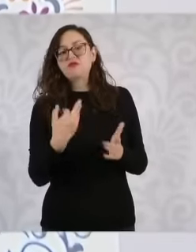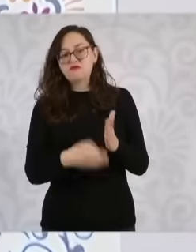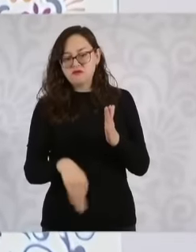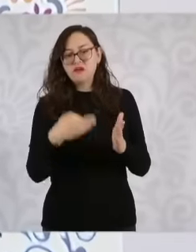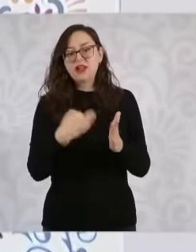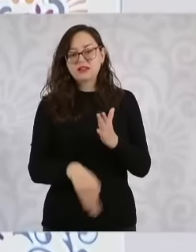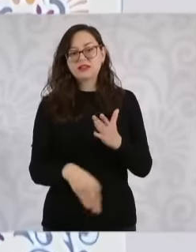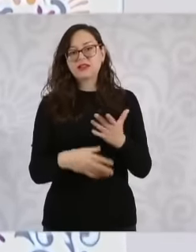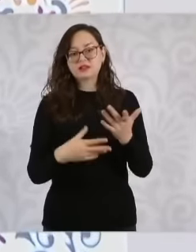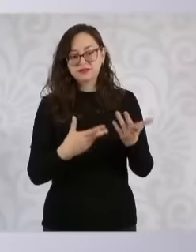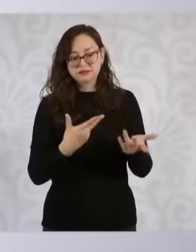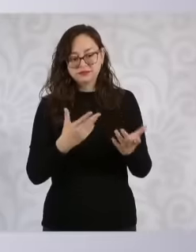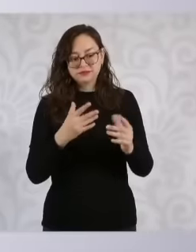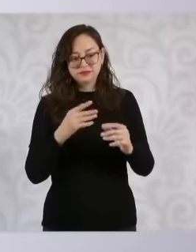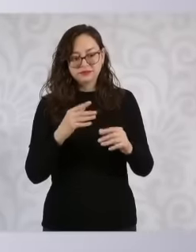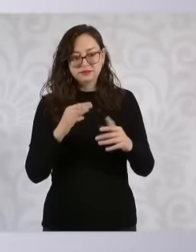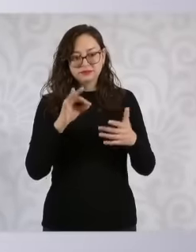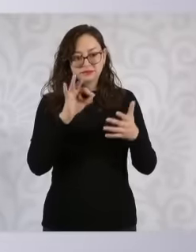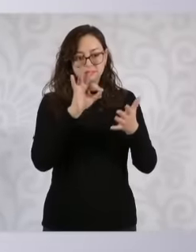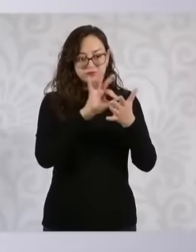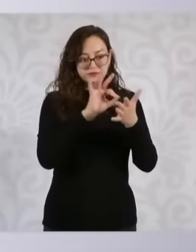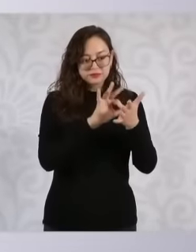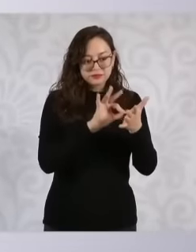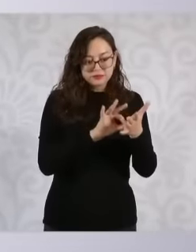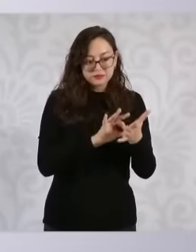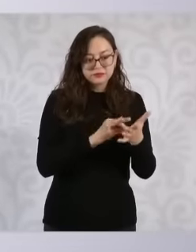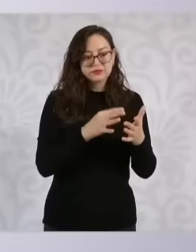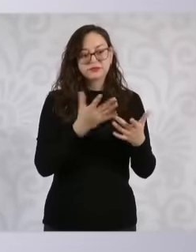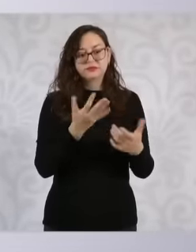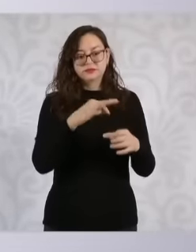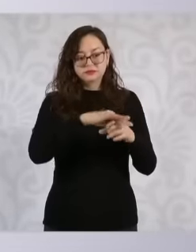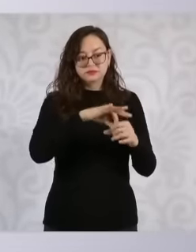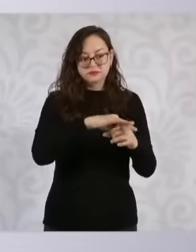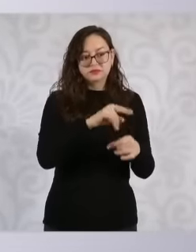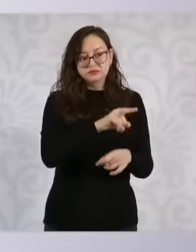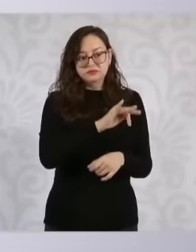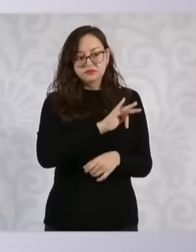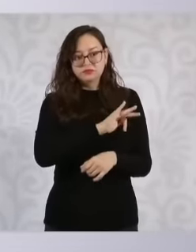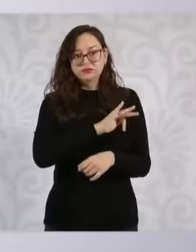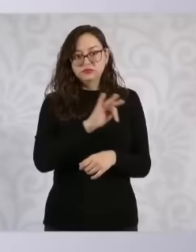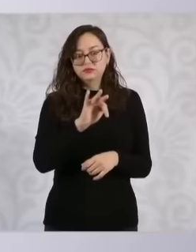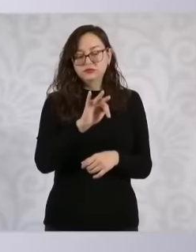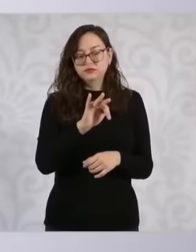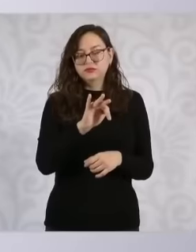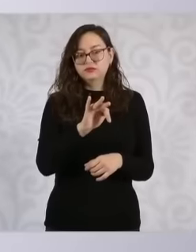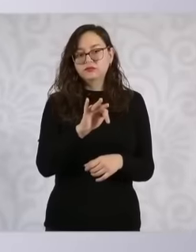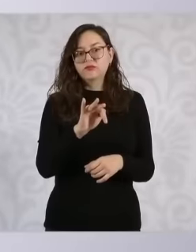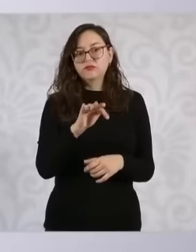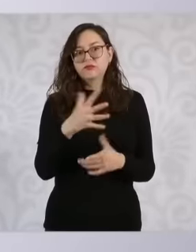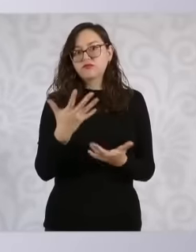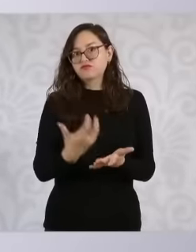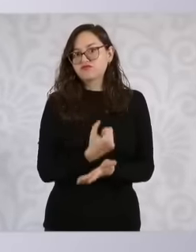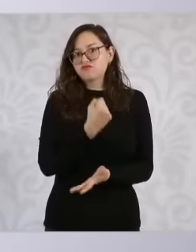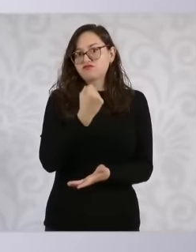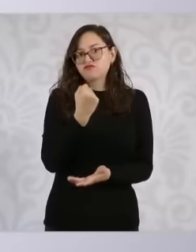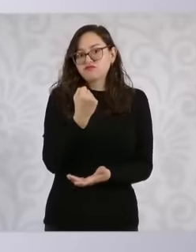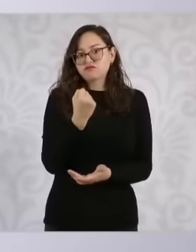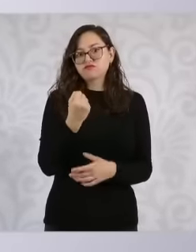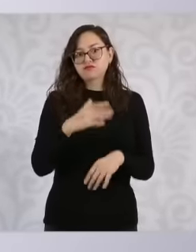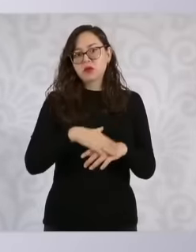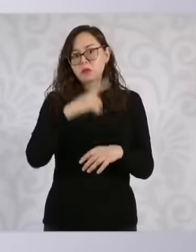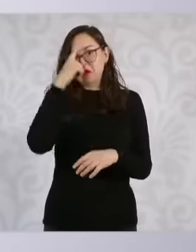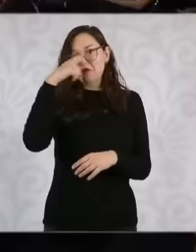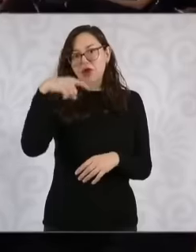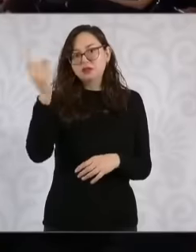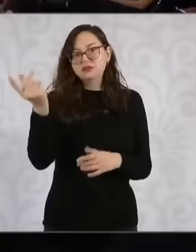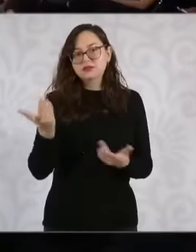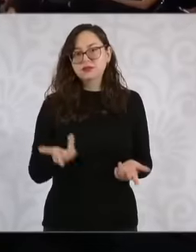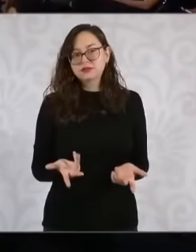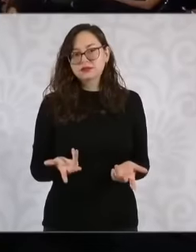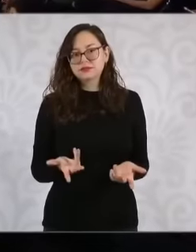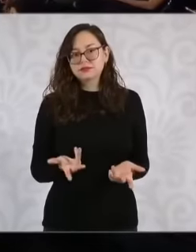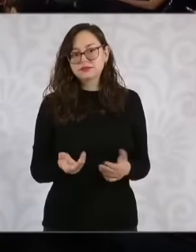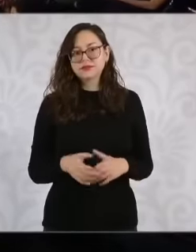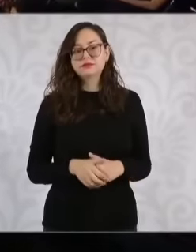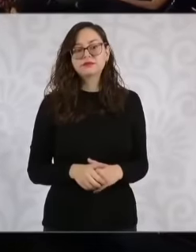has even fewer votes to become a judge because of the way in which they are chosen. You are voting and then